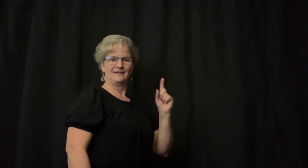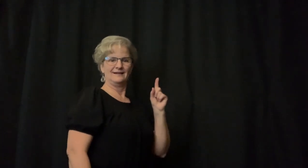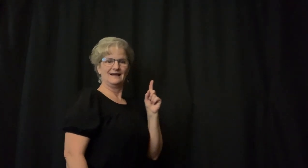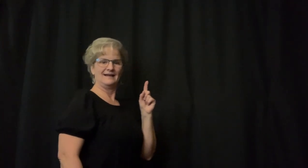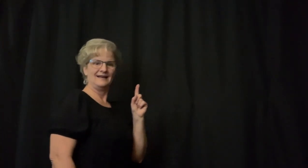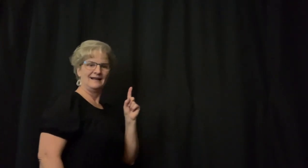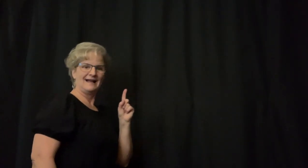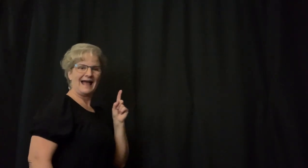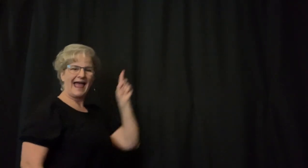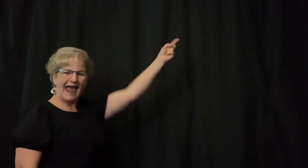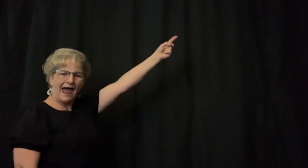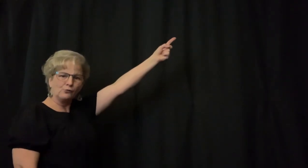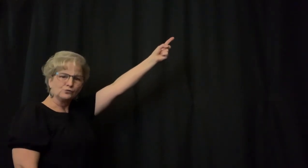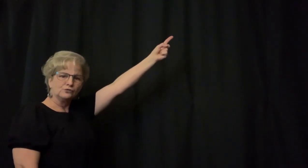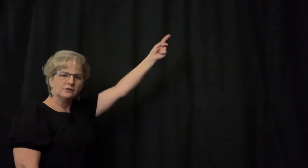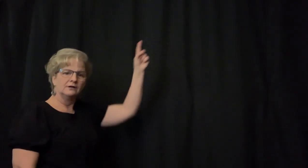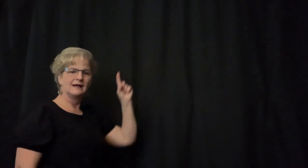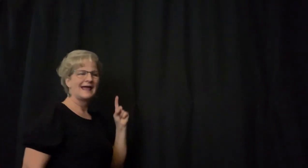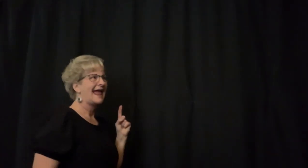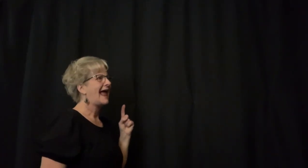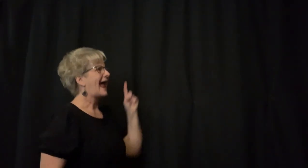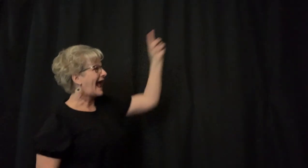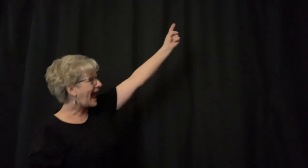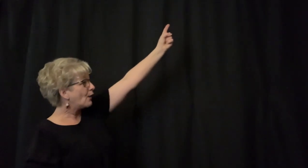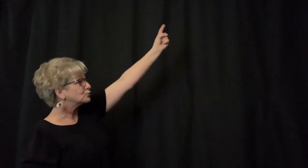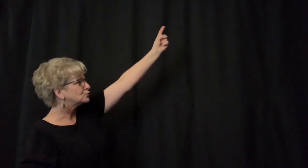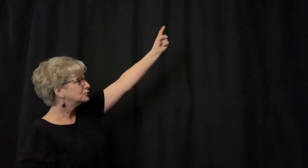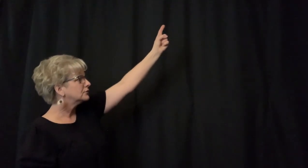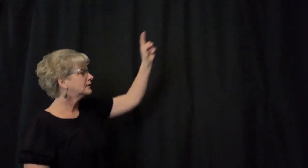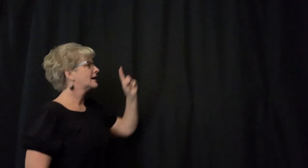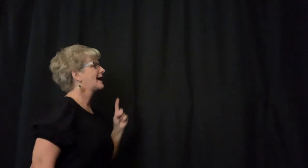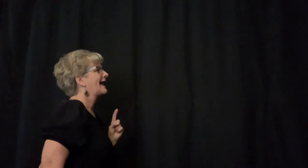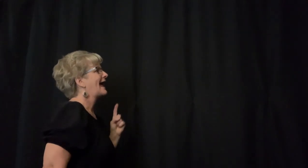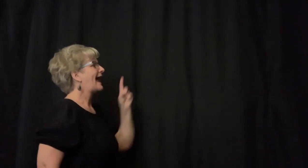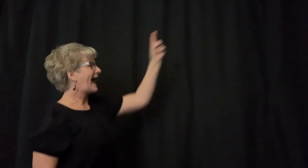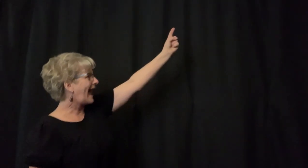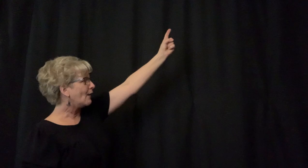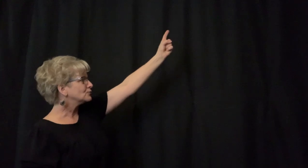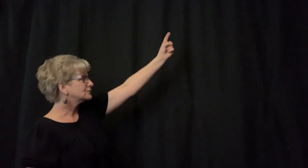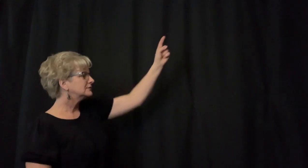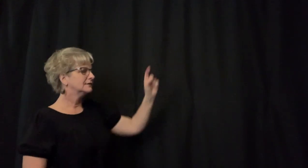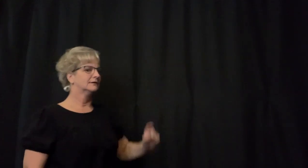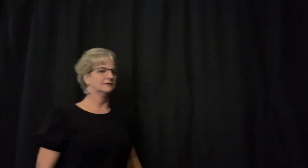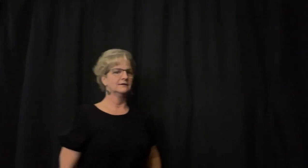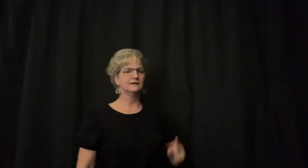Next new word in ASL is "out"